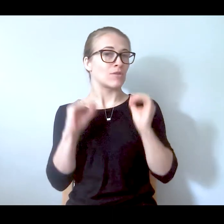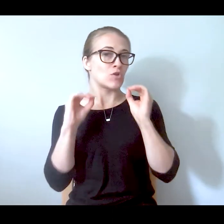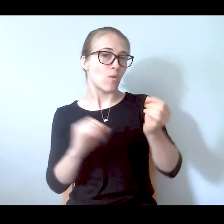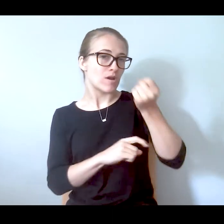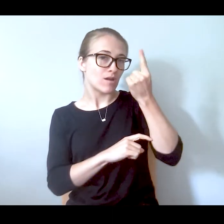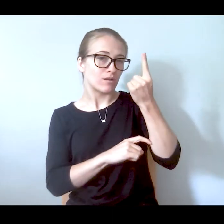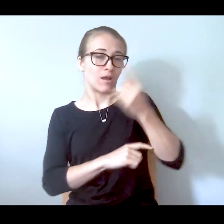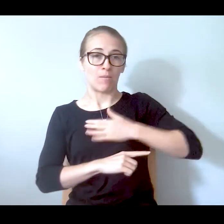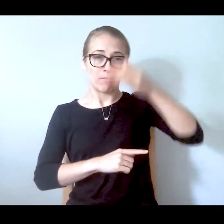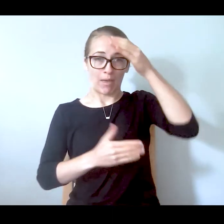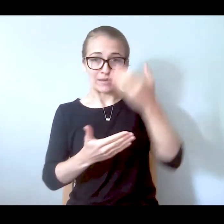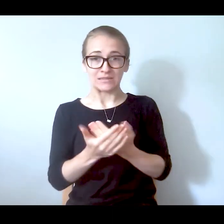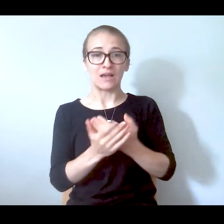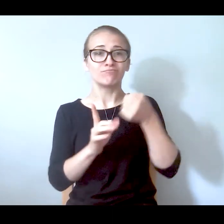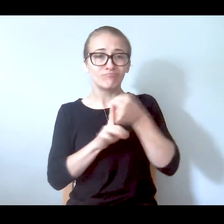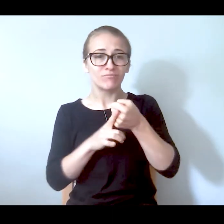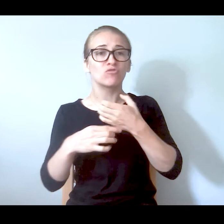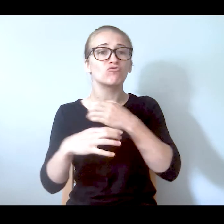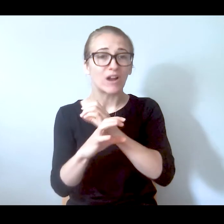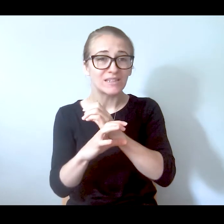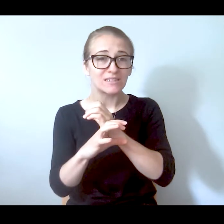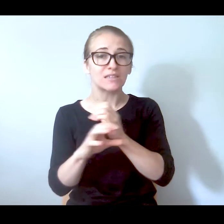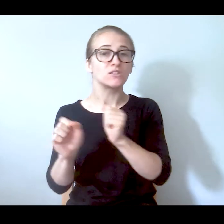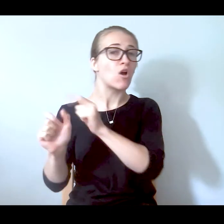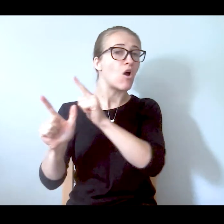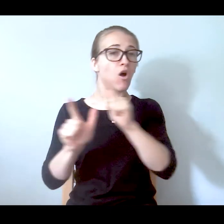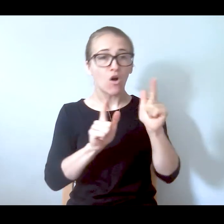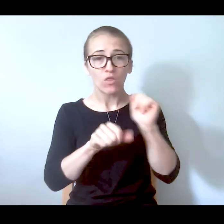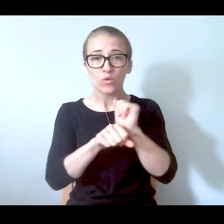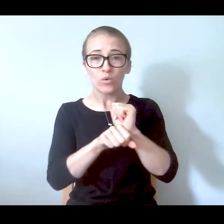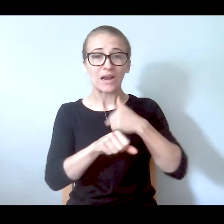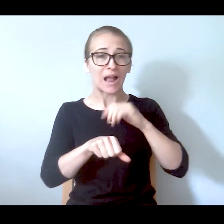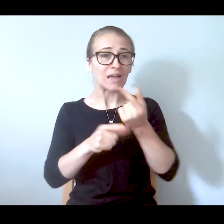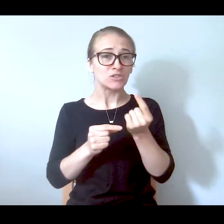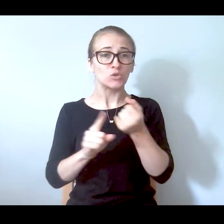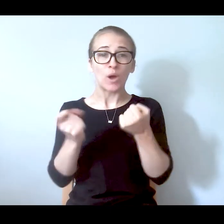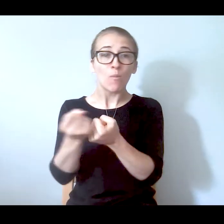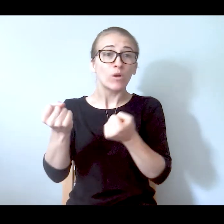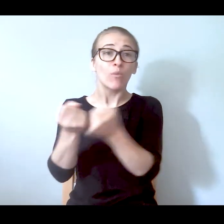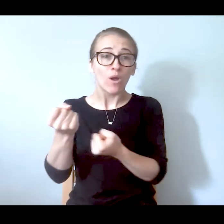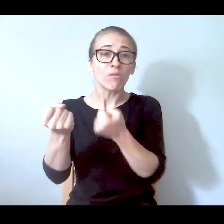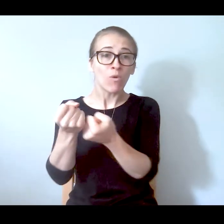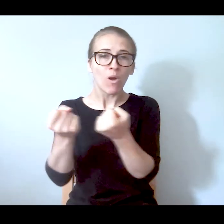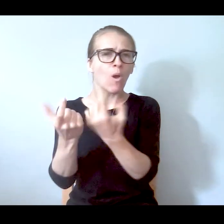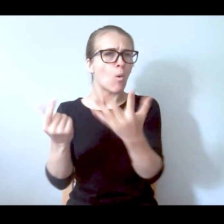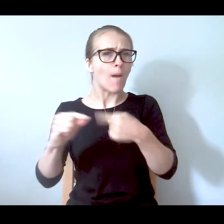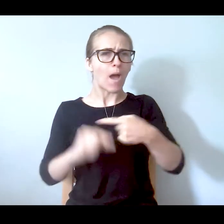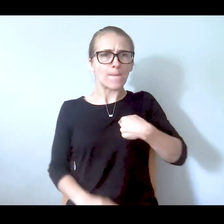a crisis, all the work that I do for him to support him, what about me? When he goes into crisis, where is the help for me?